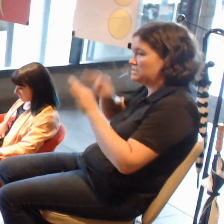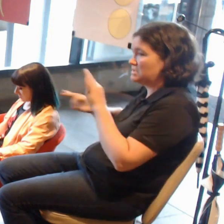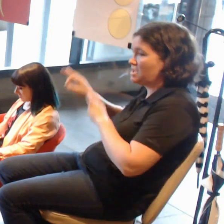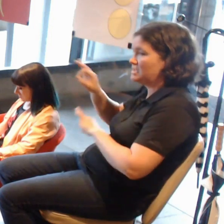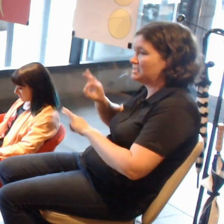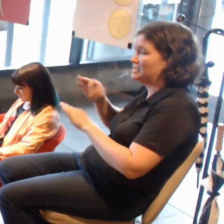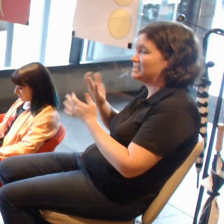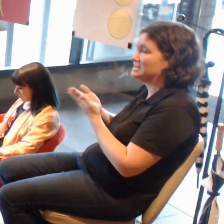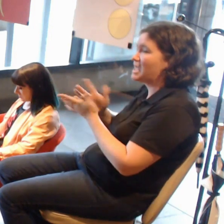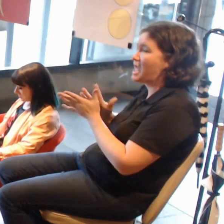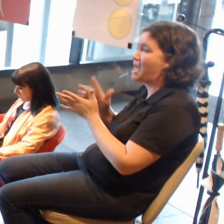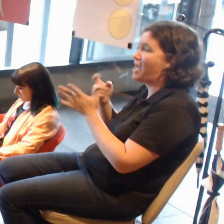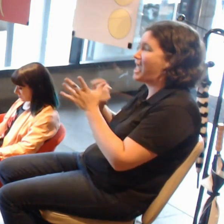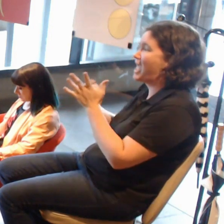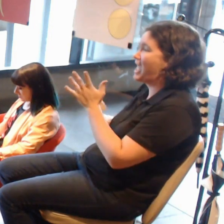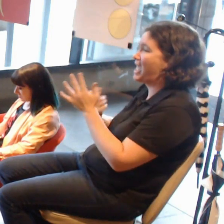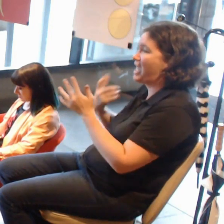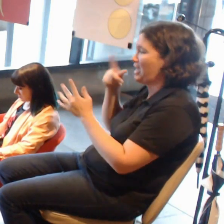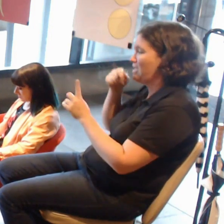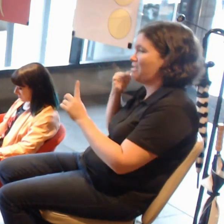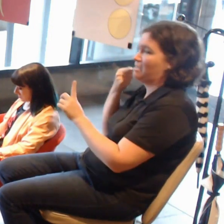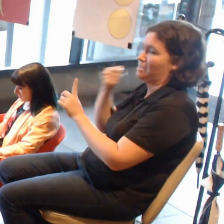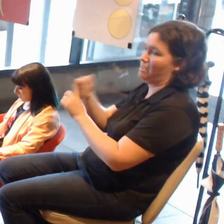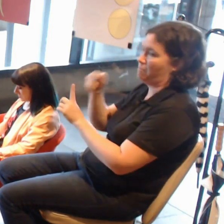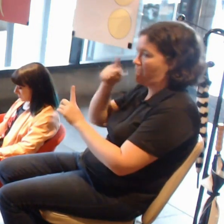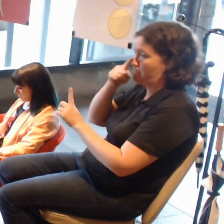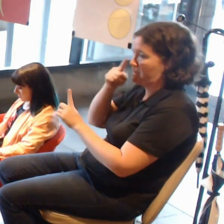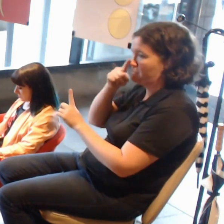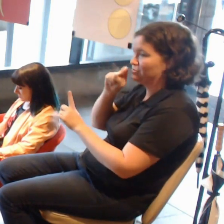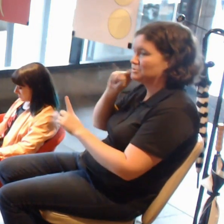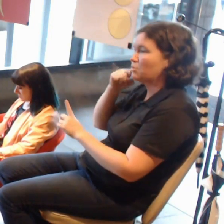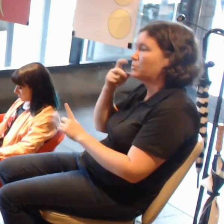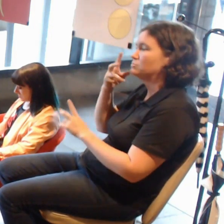We will find out more, I guess.